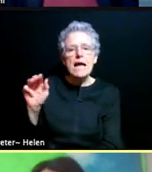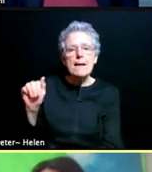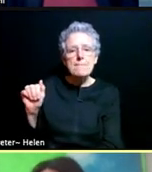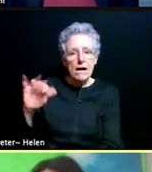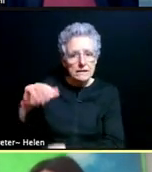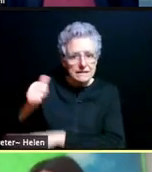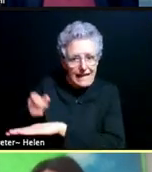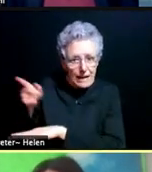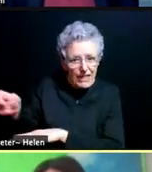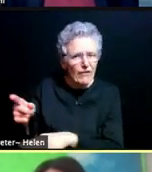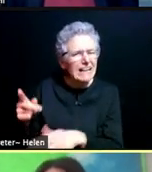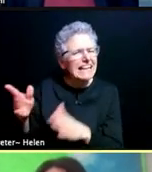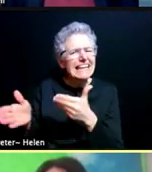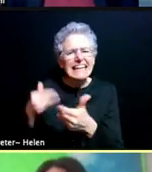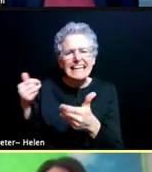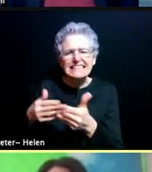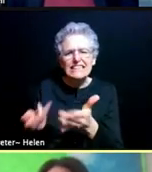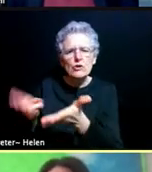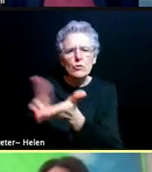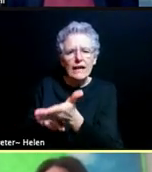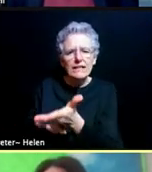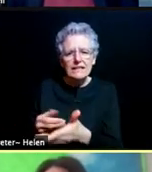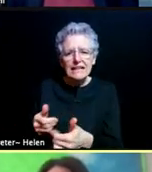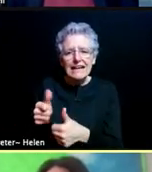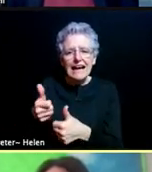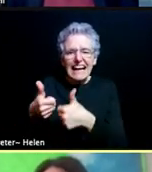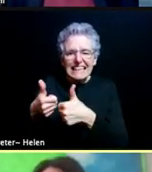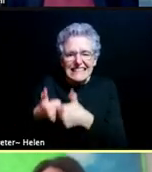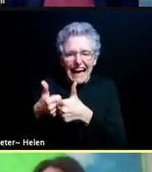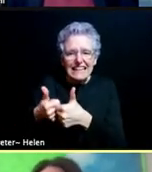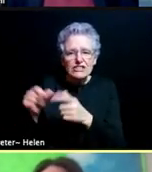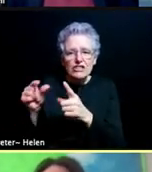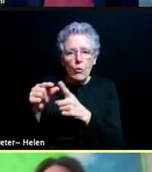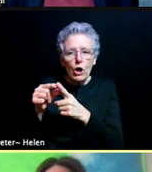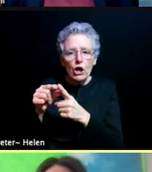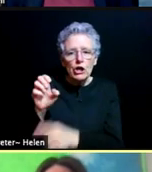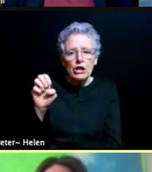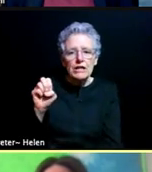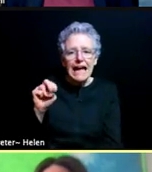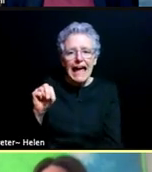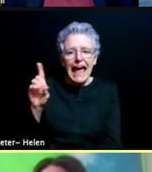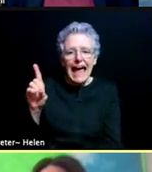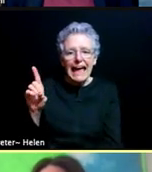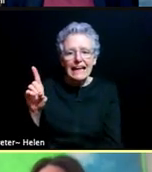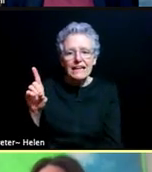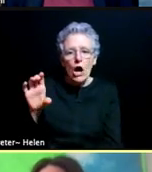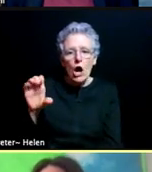You just text the word EndCOVID, all one word to 75049. You can get in their queue